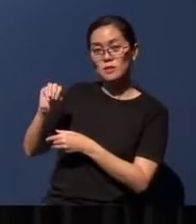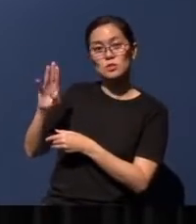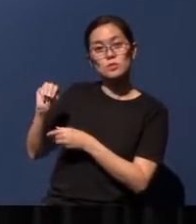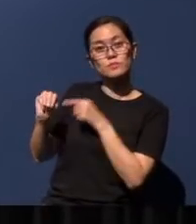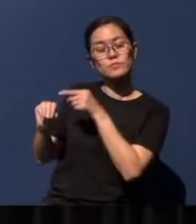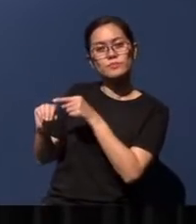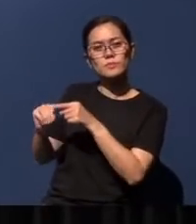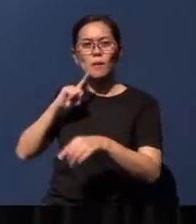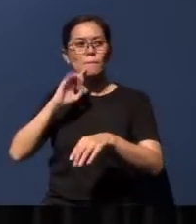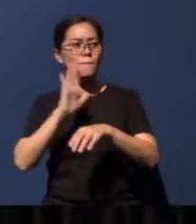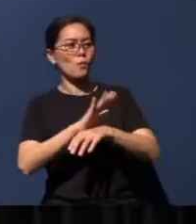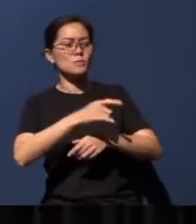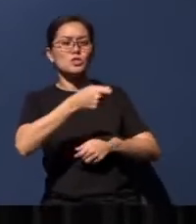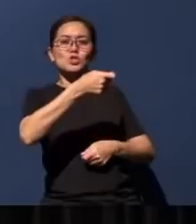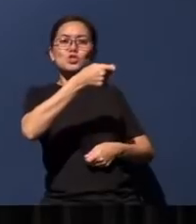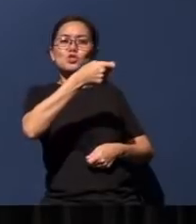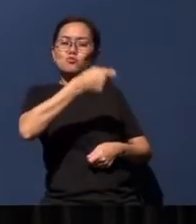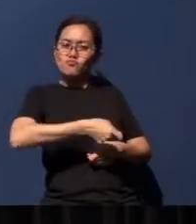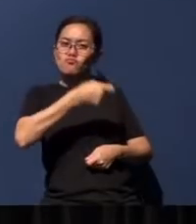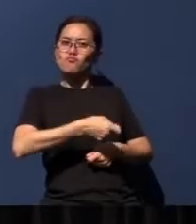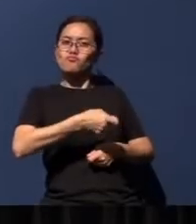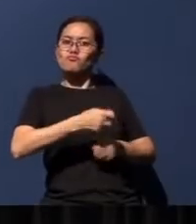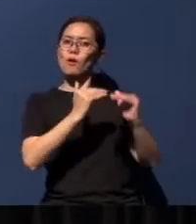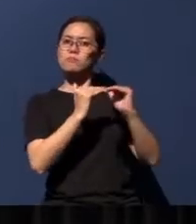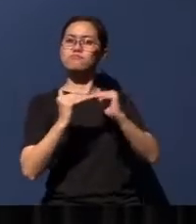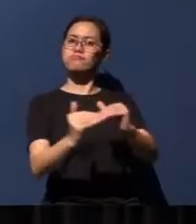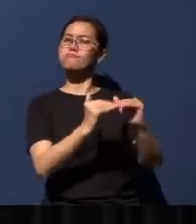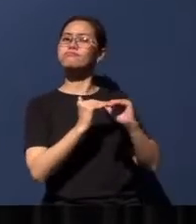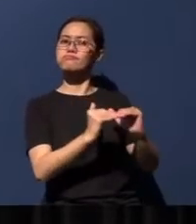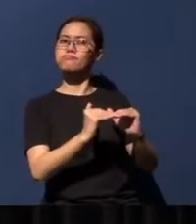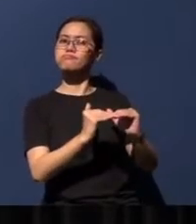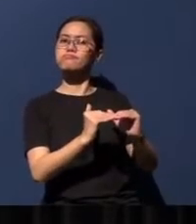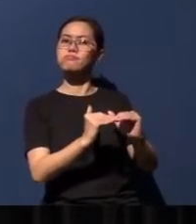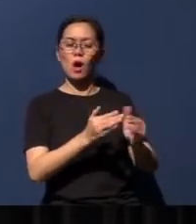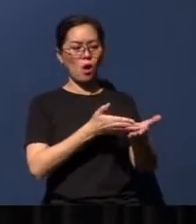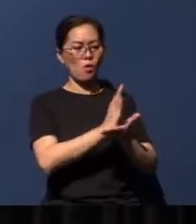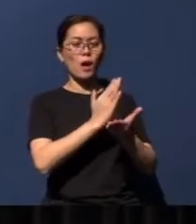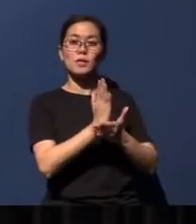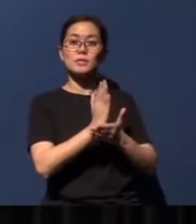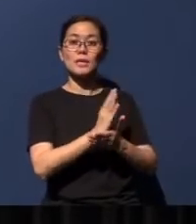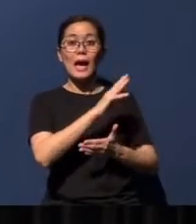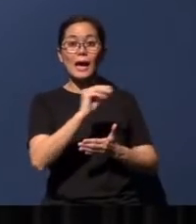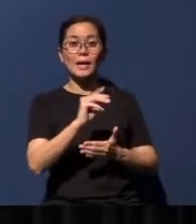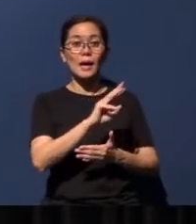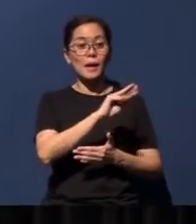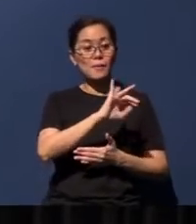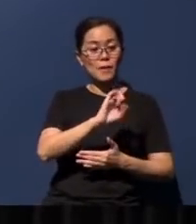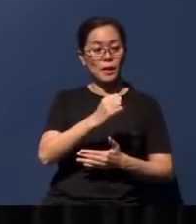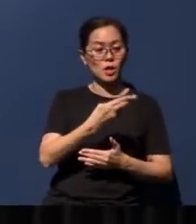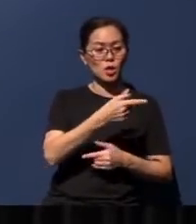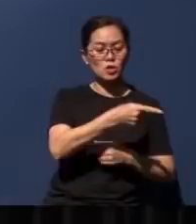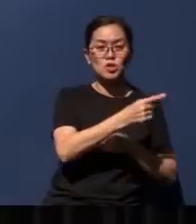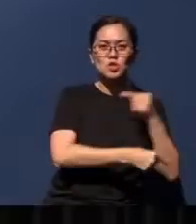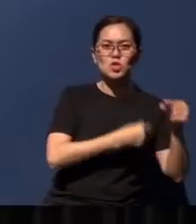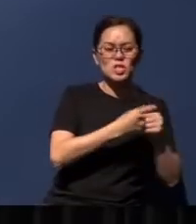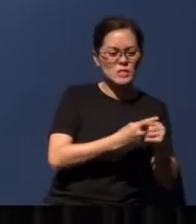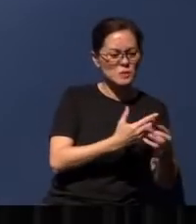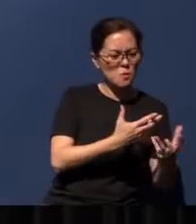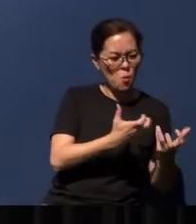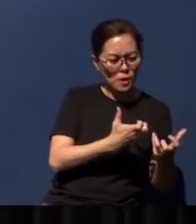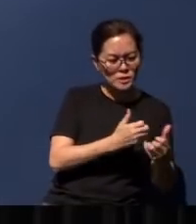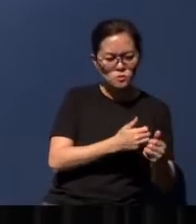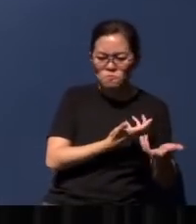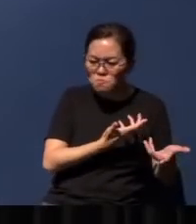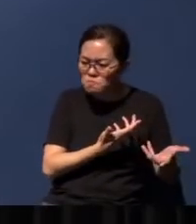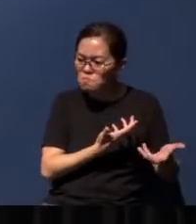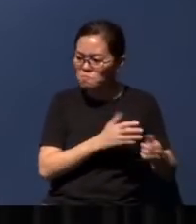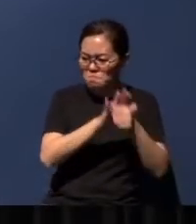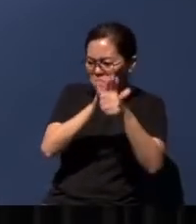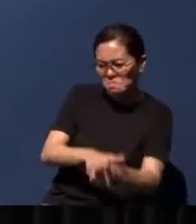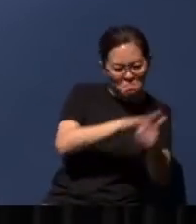justice, righteousness... and the judges in Micah's generation bent on exploiting the people. Micah